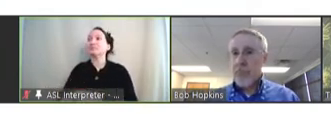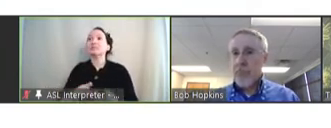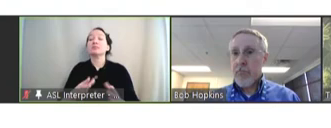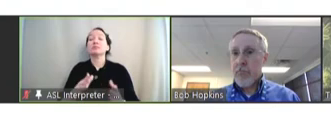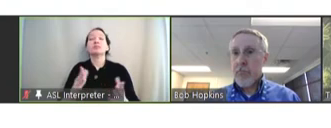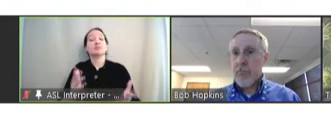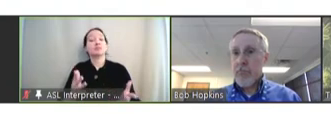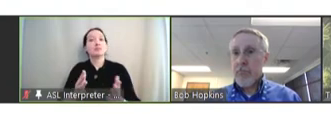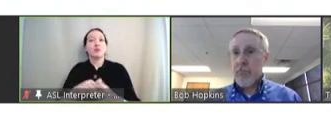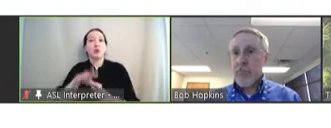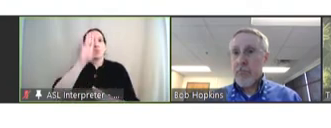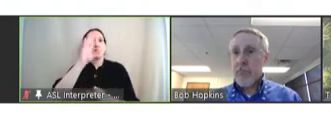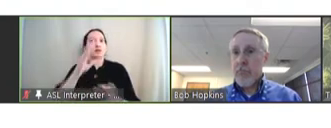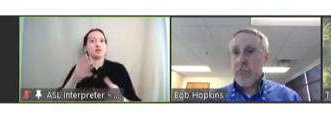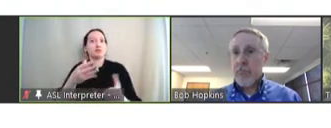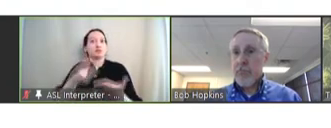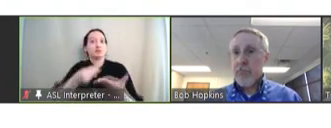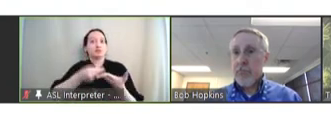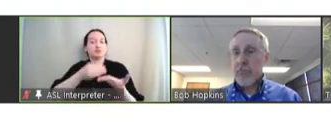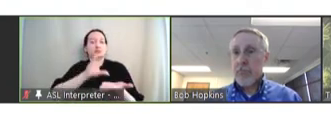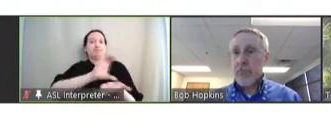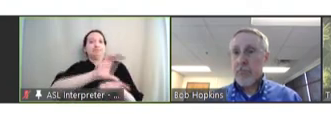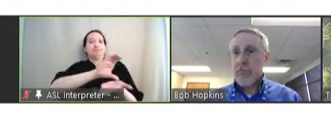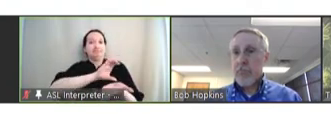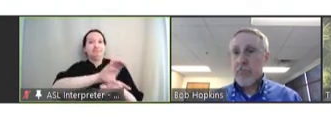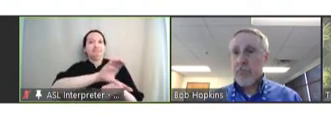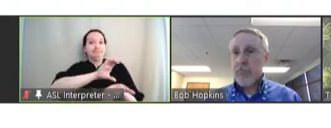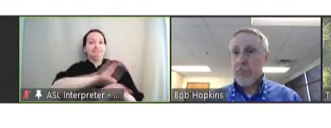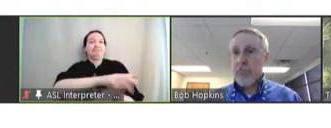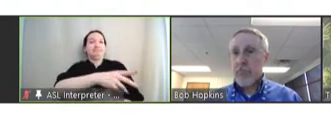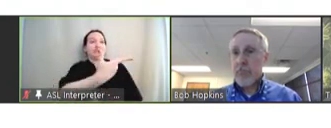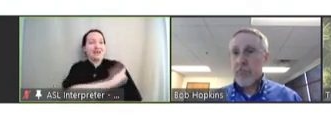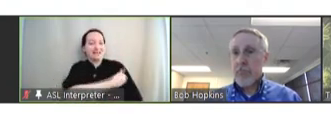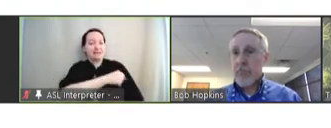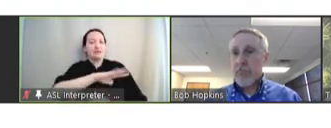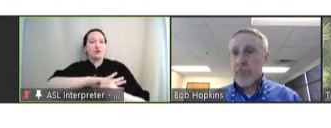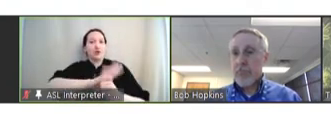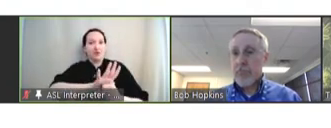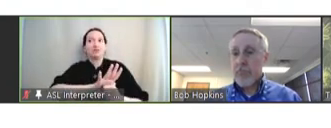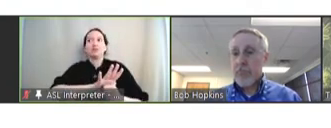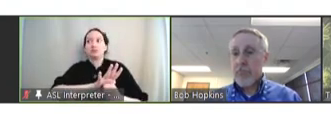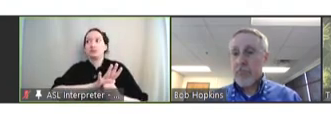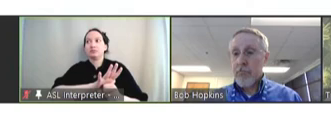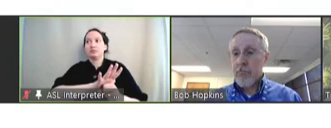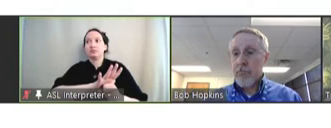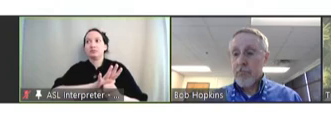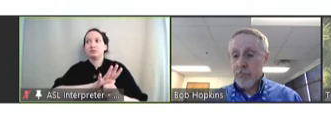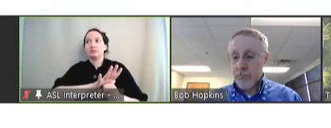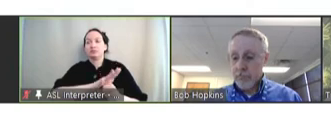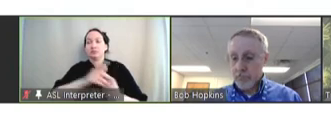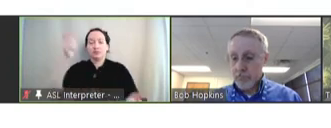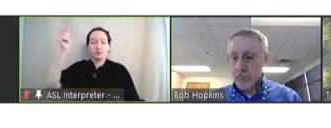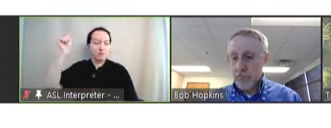there's been a lot of funding going into vaccines, and COVID has transformed, I think, the image of